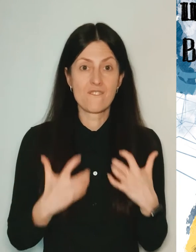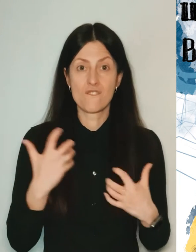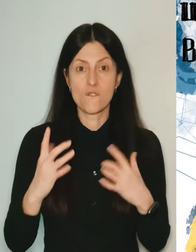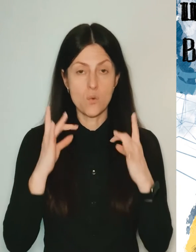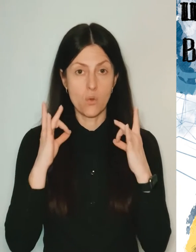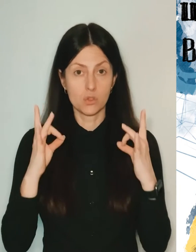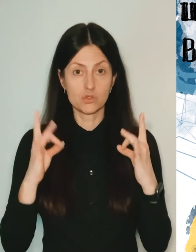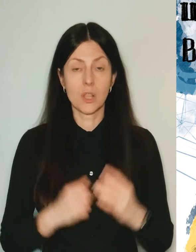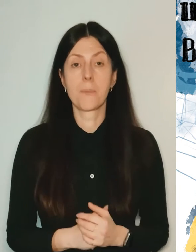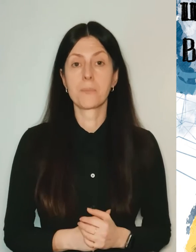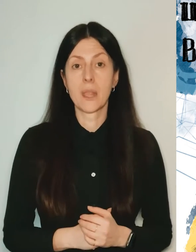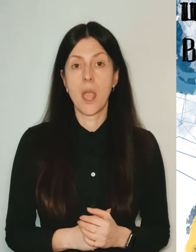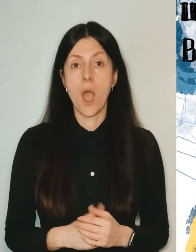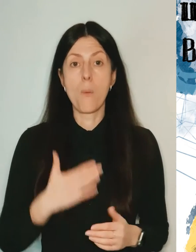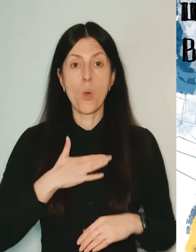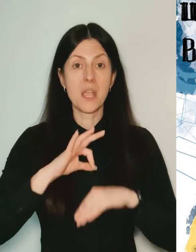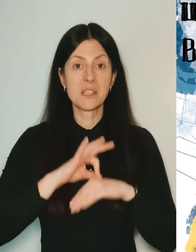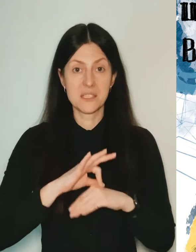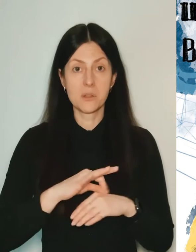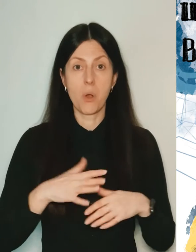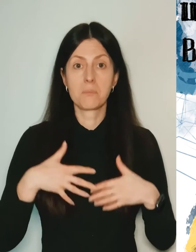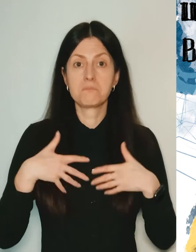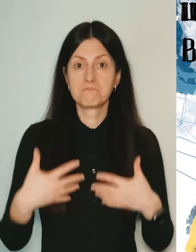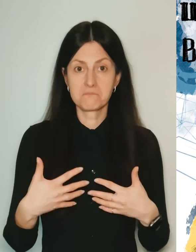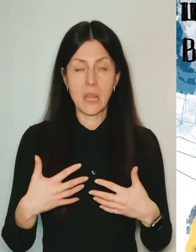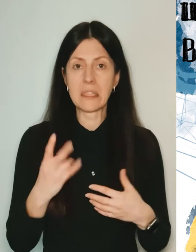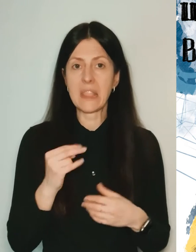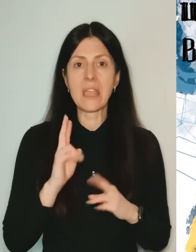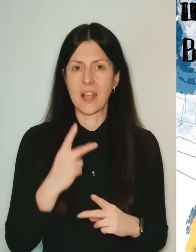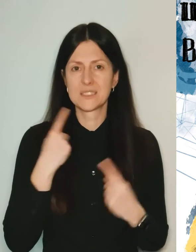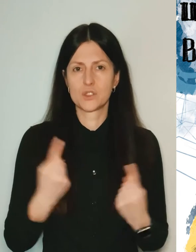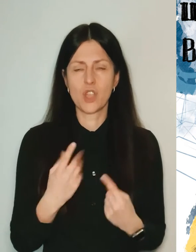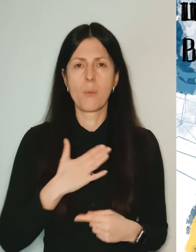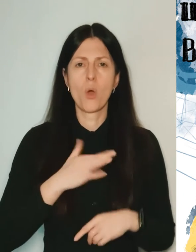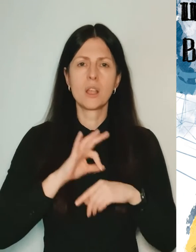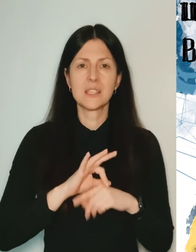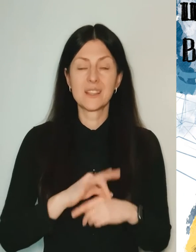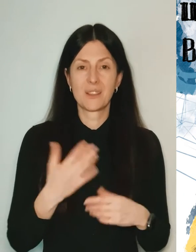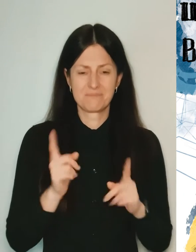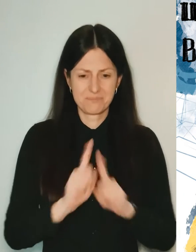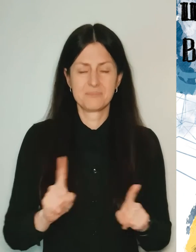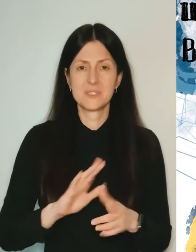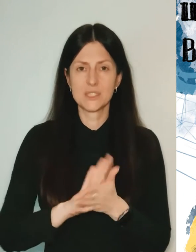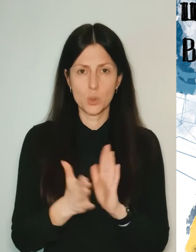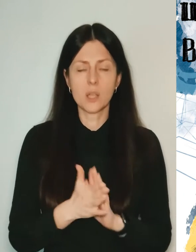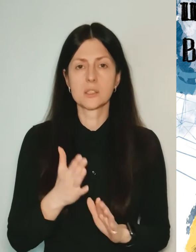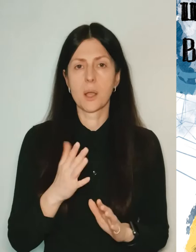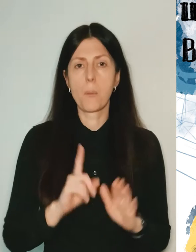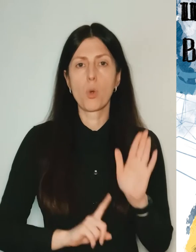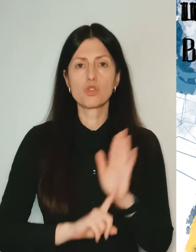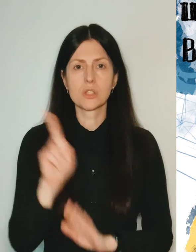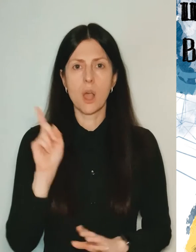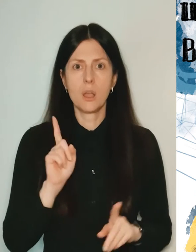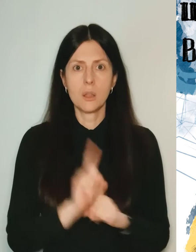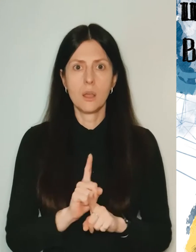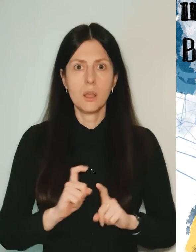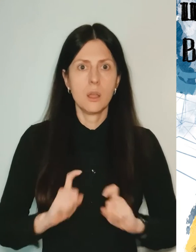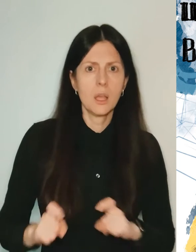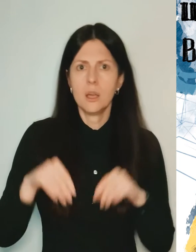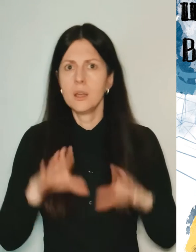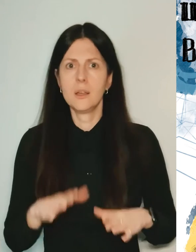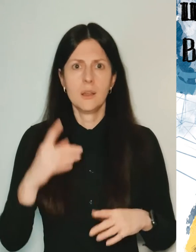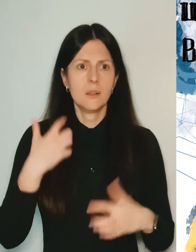And here my body was not as usual. Because usually my body in extreme situations begins to run, fly, decide.